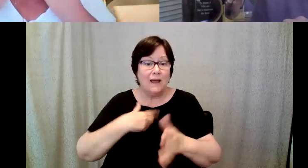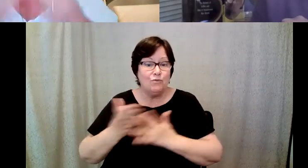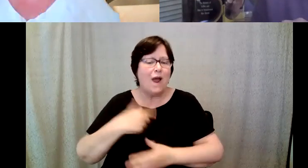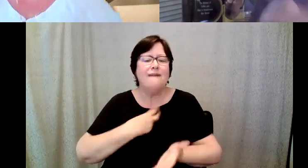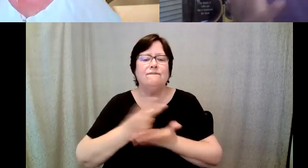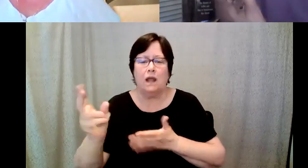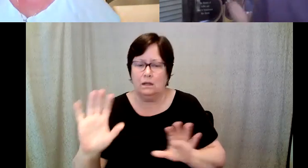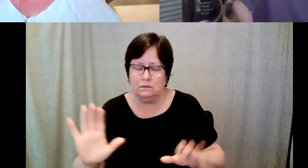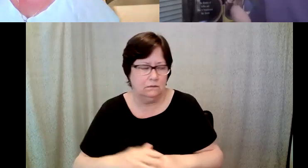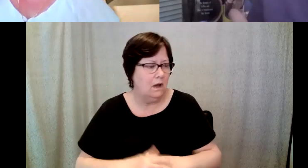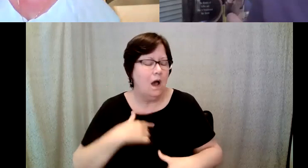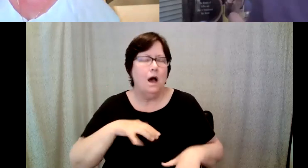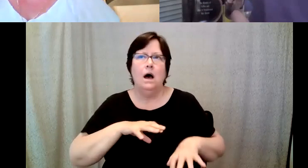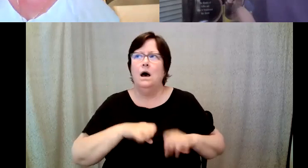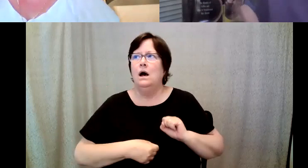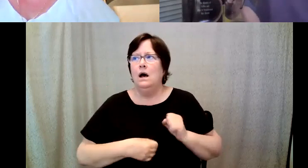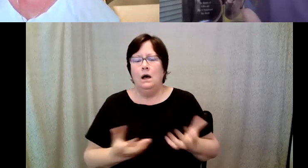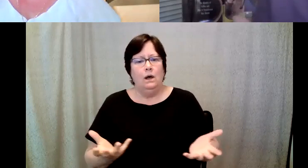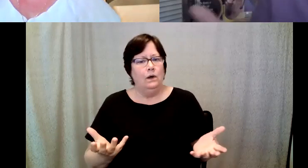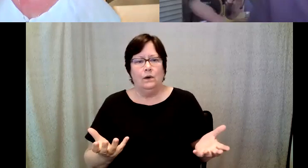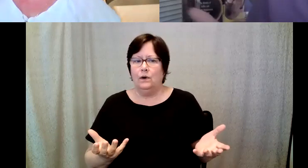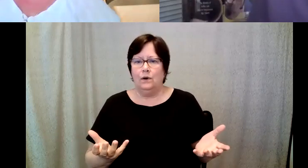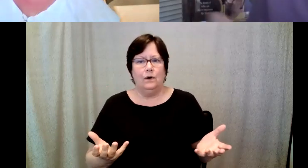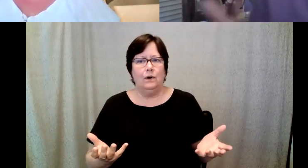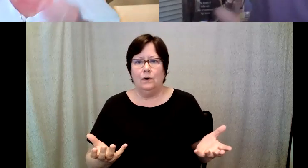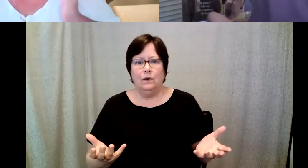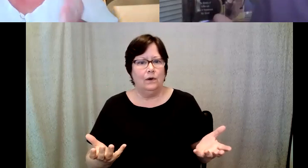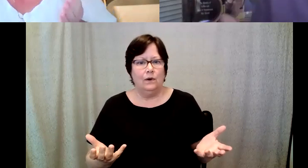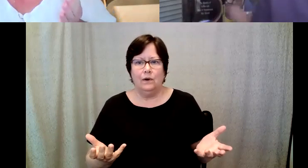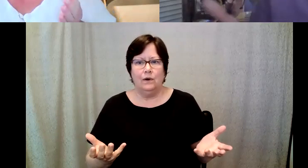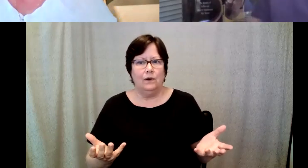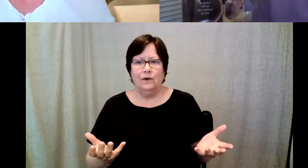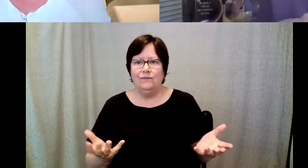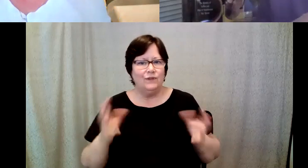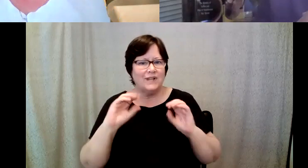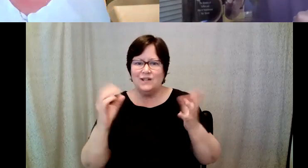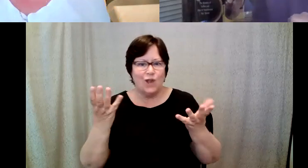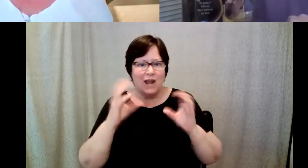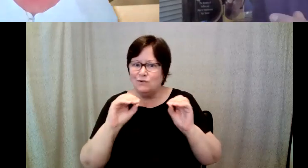D. Major Cohen: I was devastated because yeah that you got it. D. Major Cohen: there's no way to buy. D. Major Cohen: So I called Jeff.